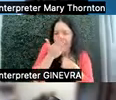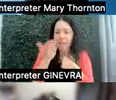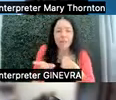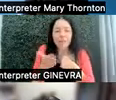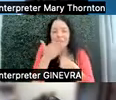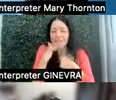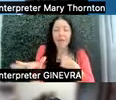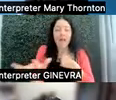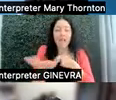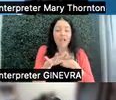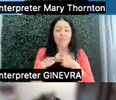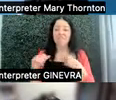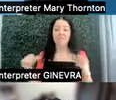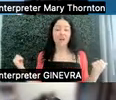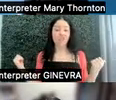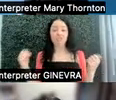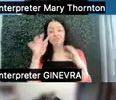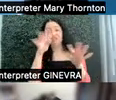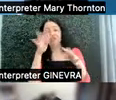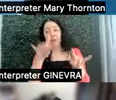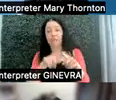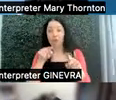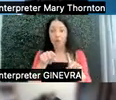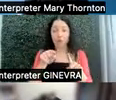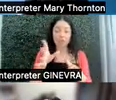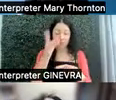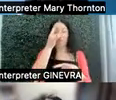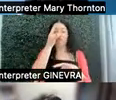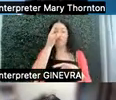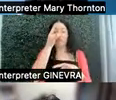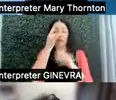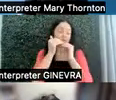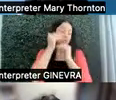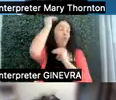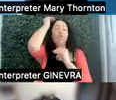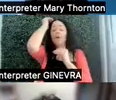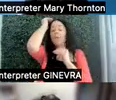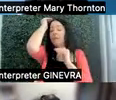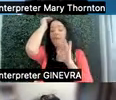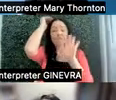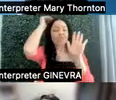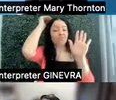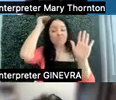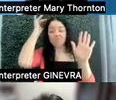that nobody else can smell, but you can smell. And it is so overwhelming that it makes it difficult for me